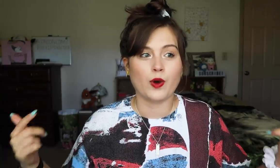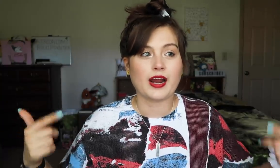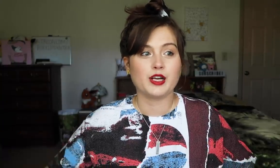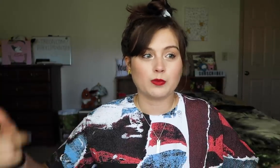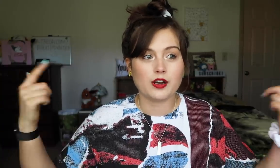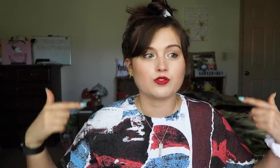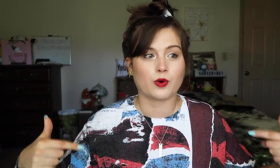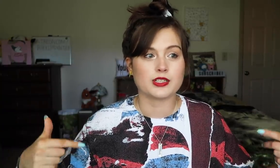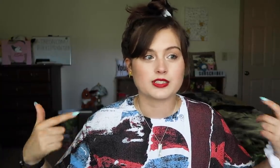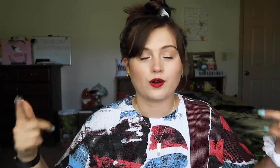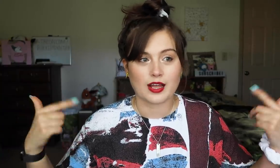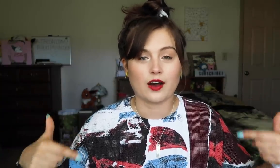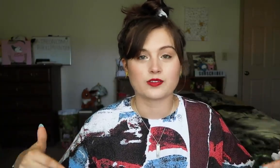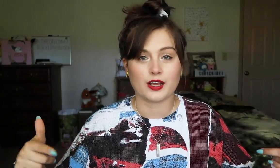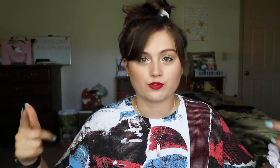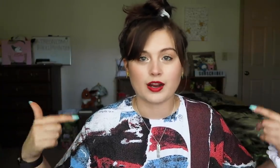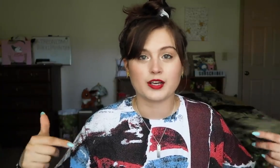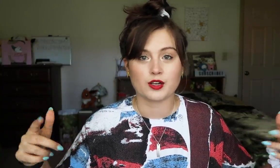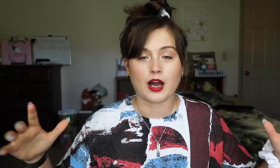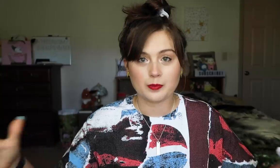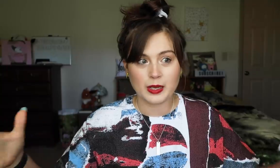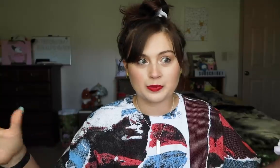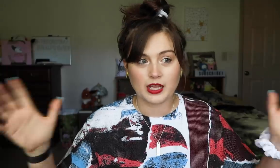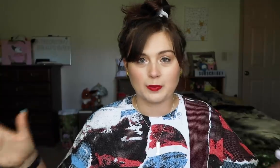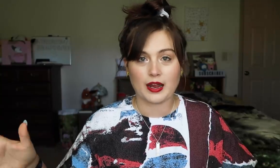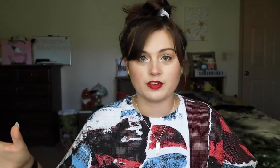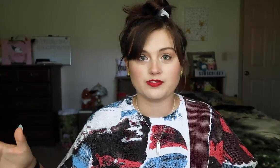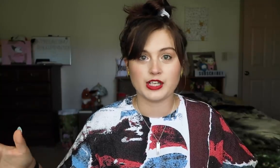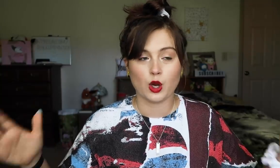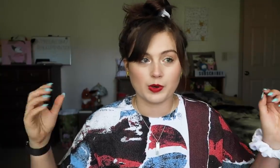when I hear my own voice out loud, like, right here, not in playback of a video